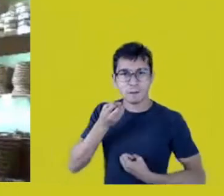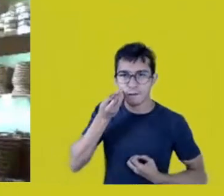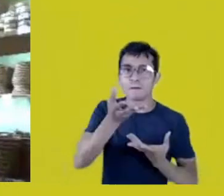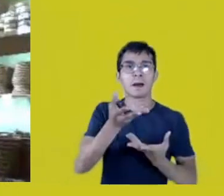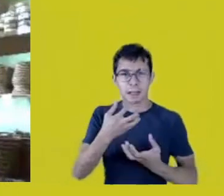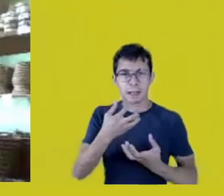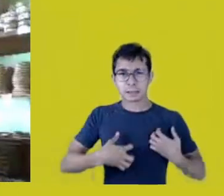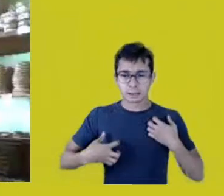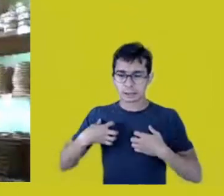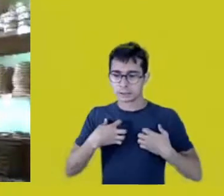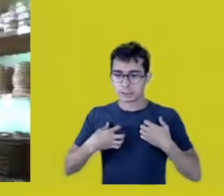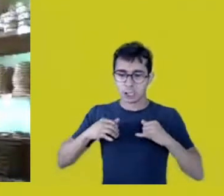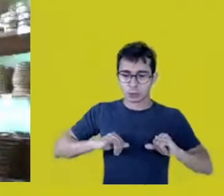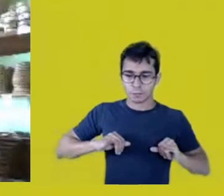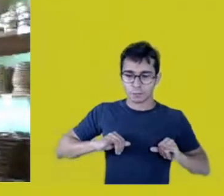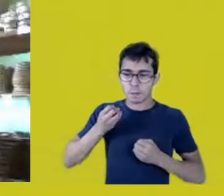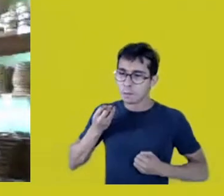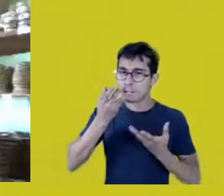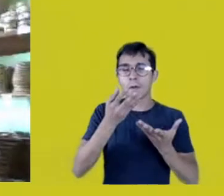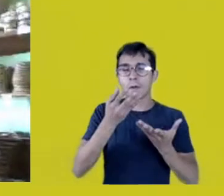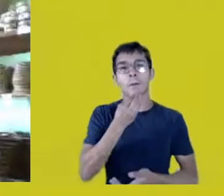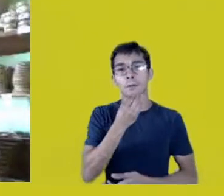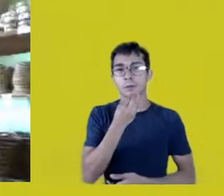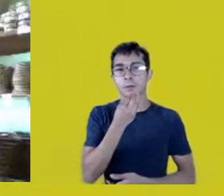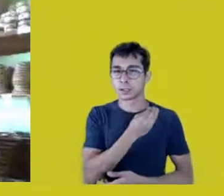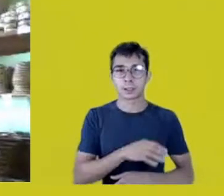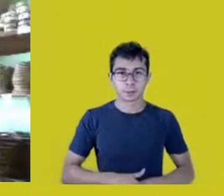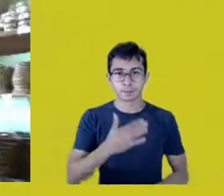this pain we feel. Thank you.